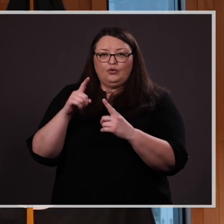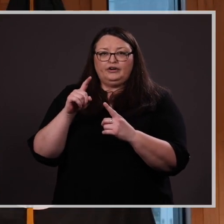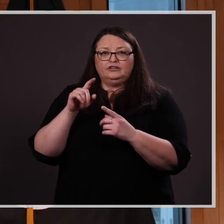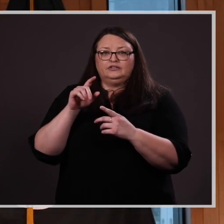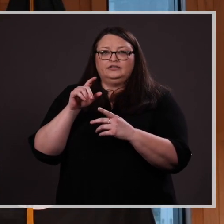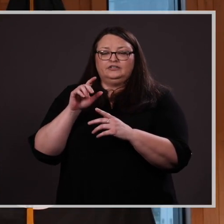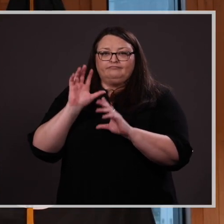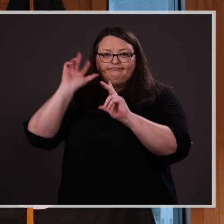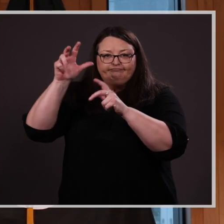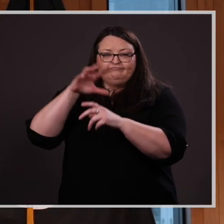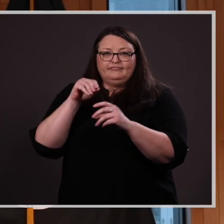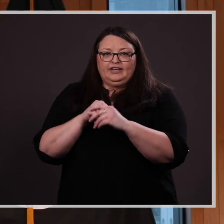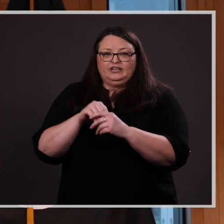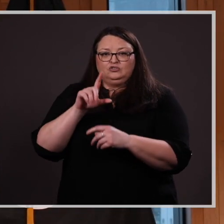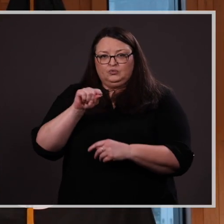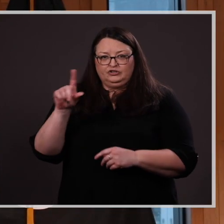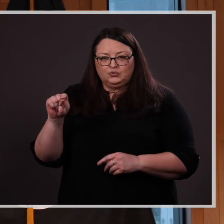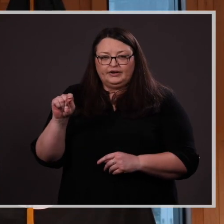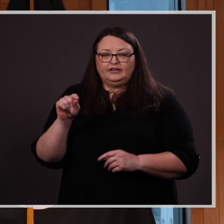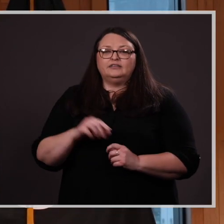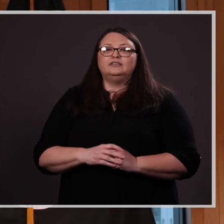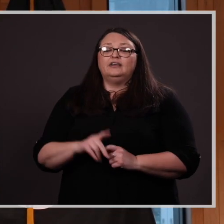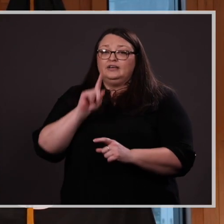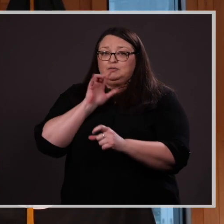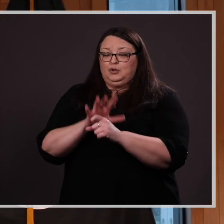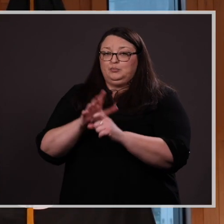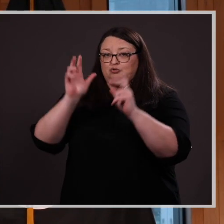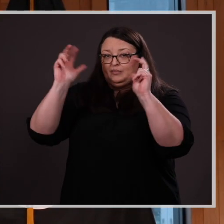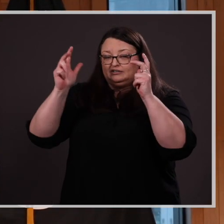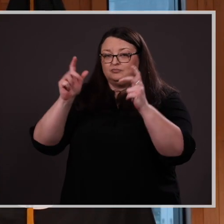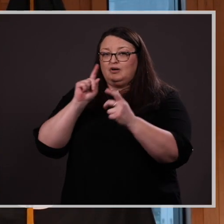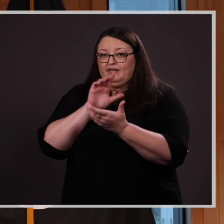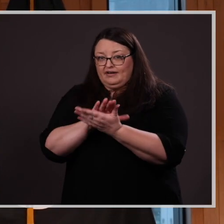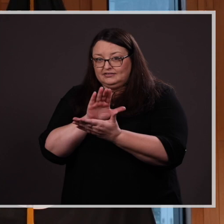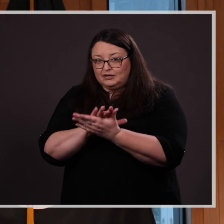Outside of his commitment to basketball and academics, Matt volunteered twice a week in